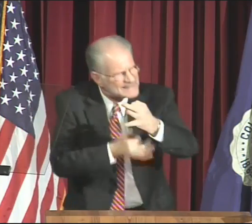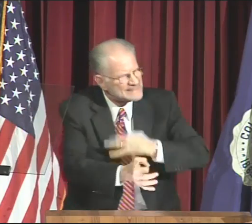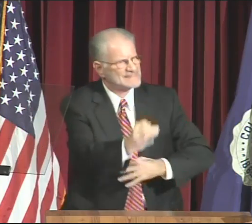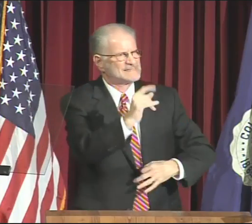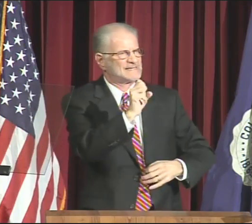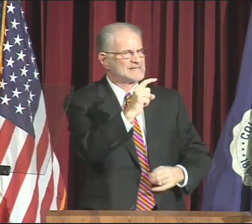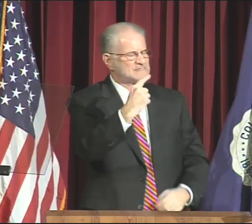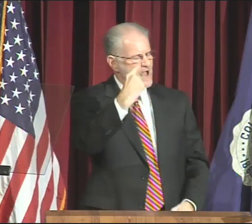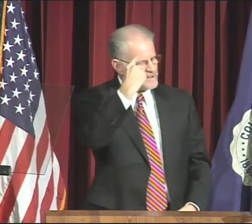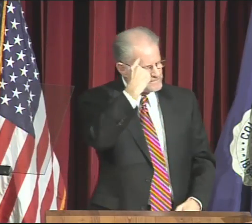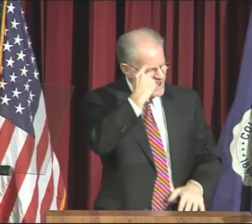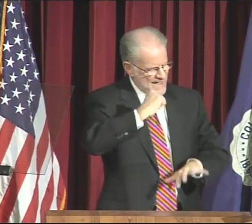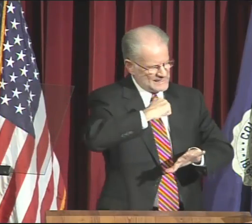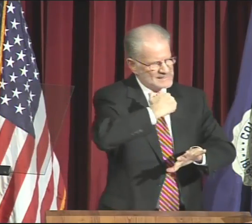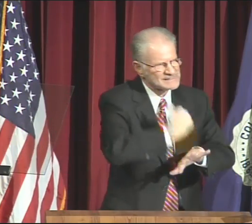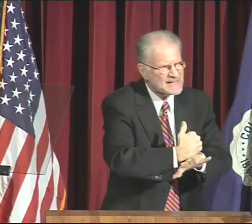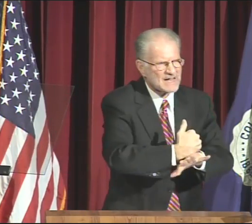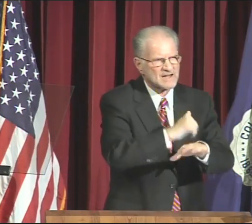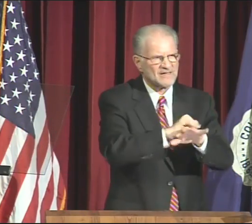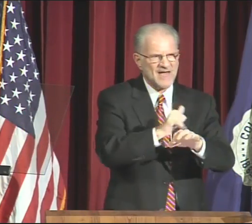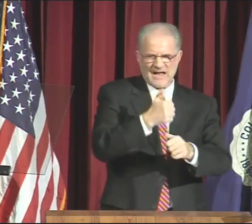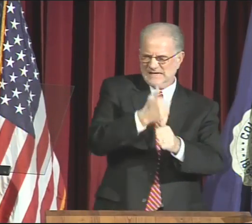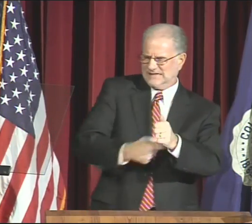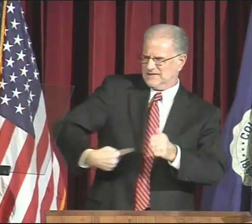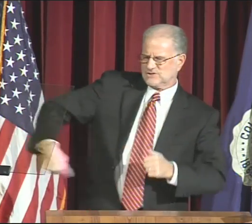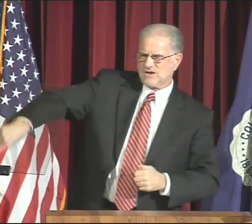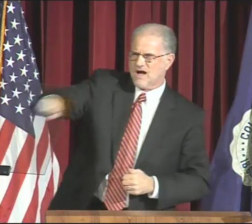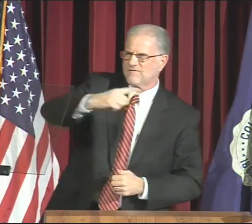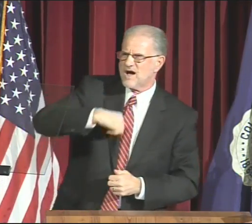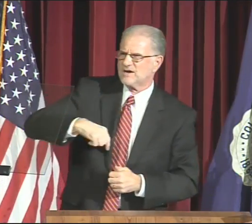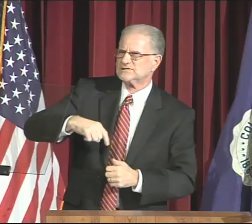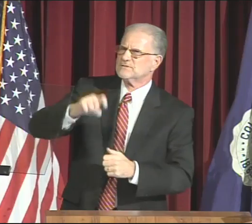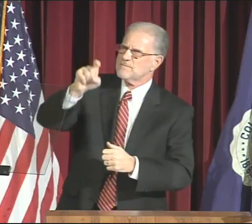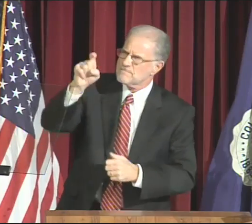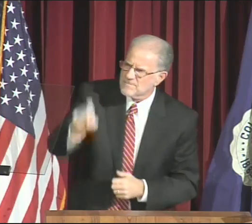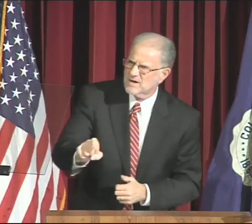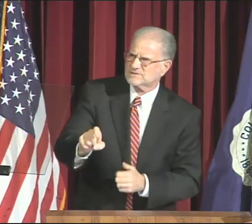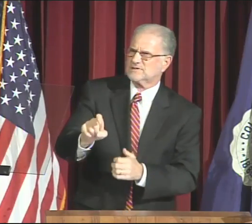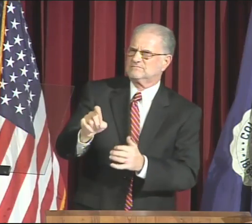Instead it is a mindset that each of us must develop